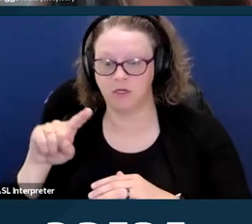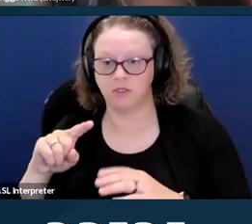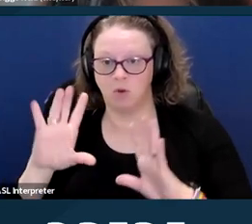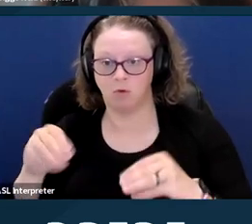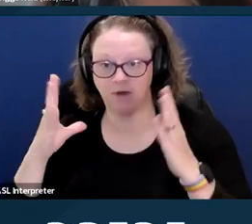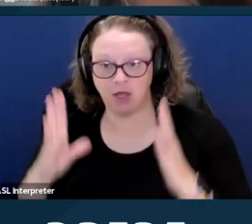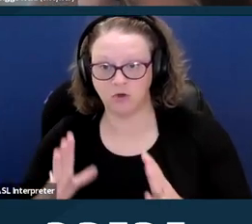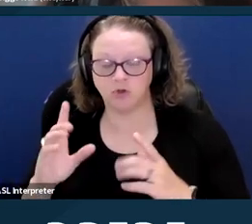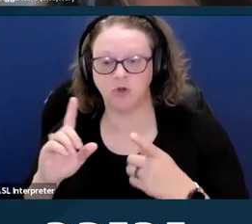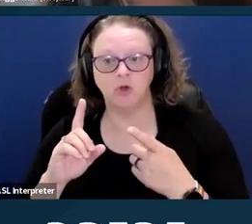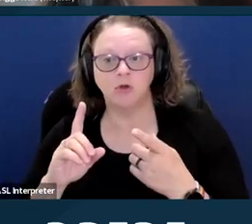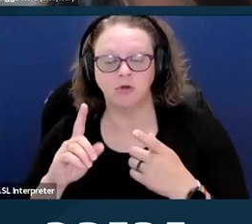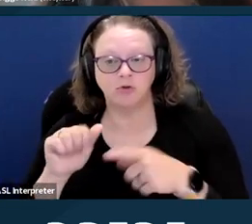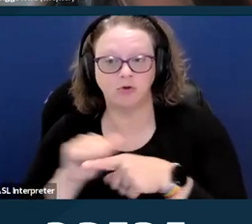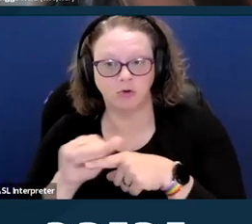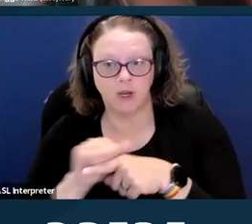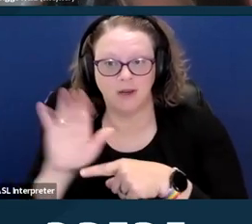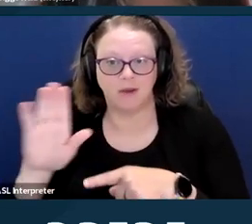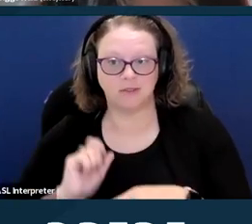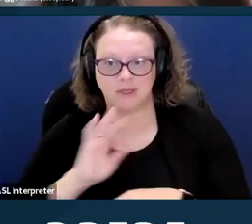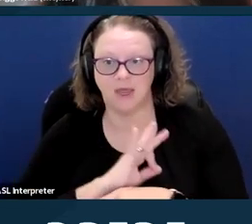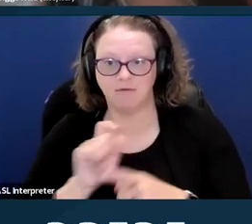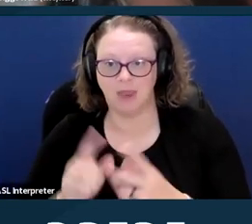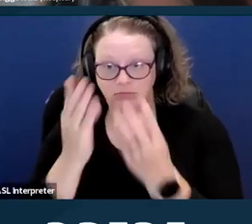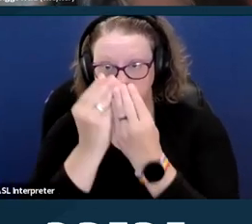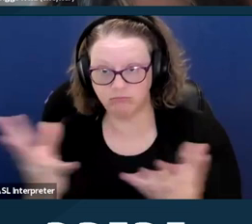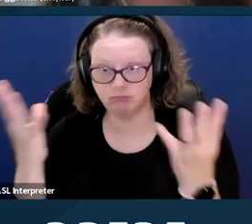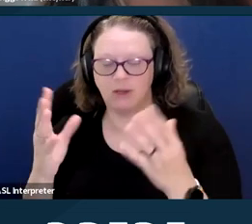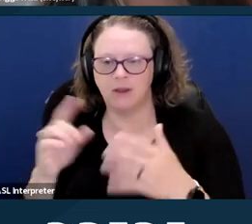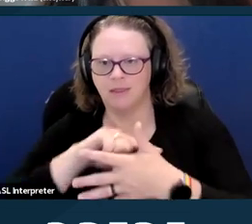and make people aware that these services are available.